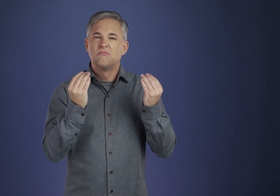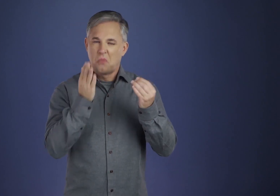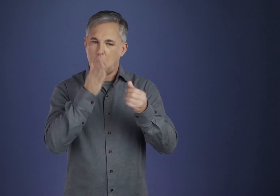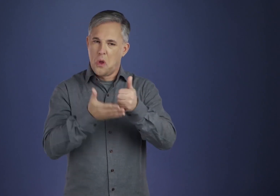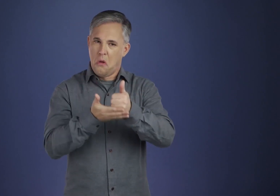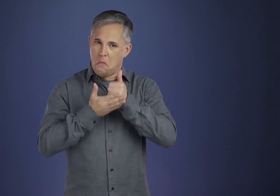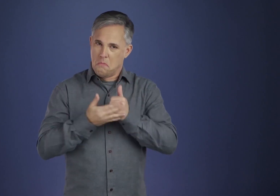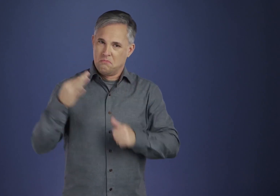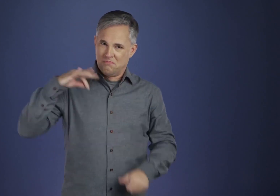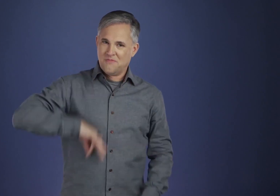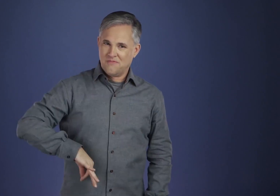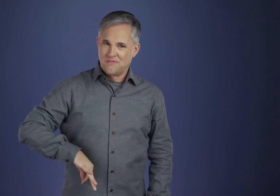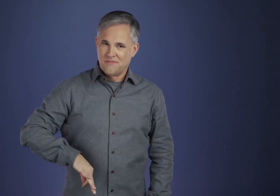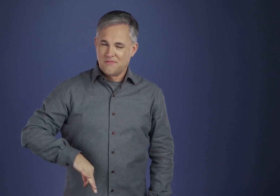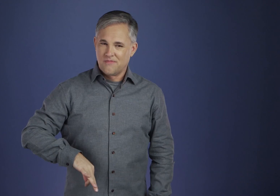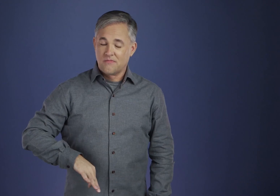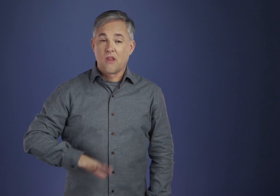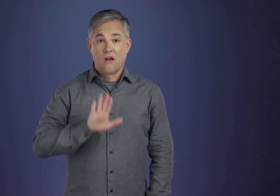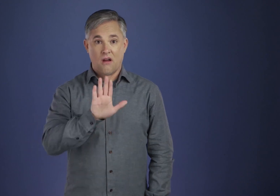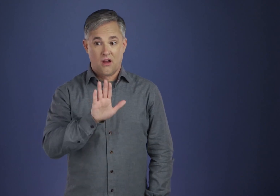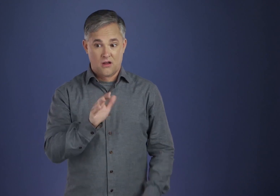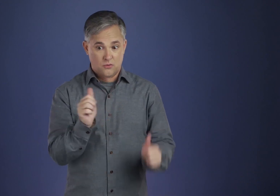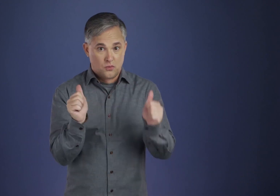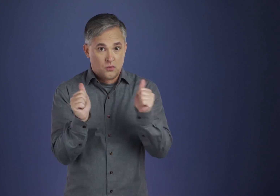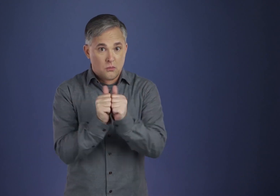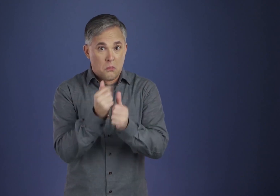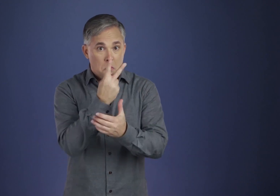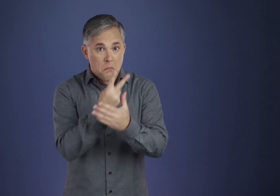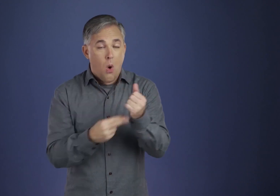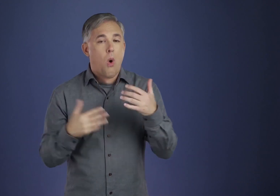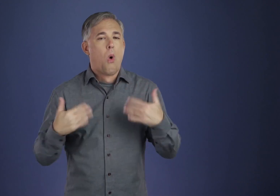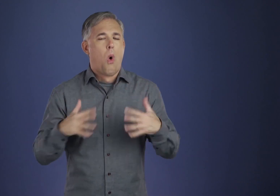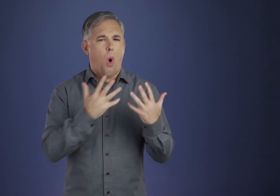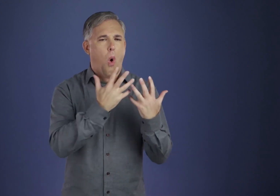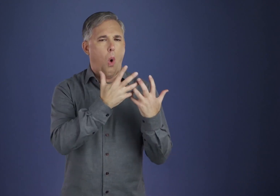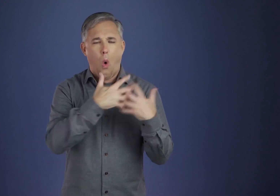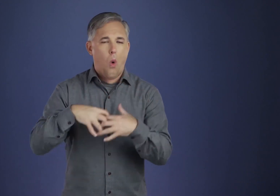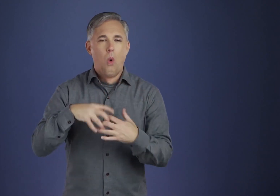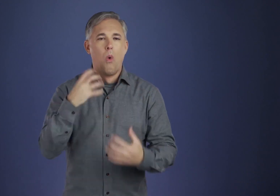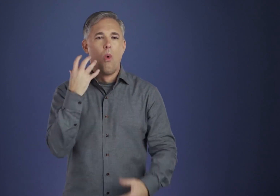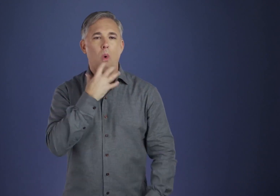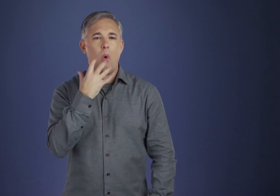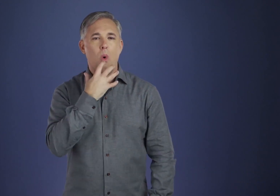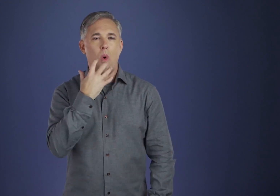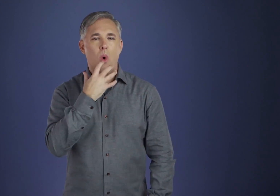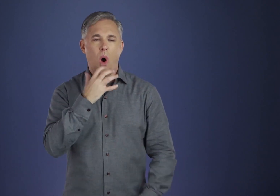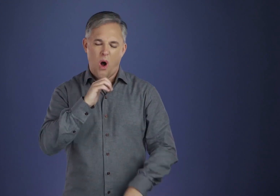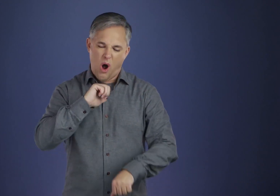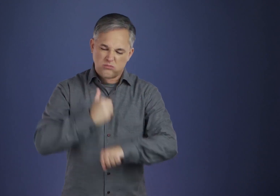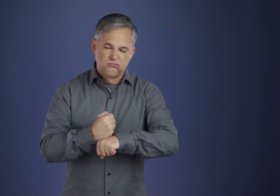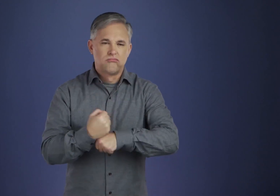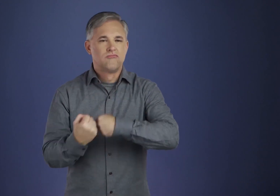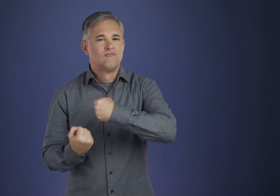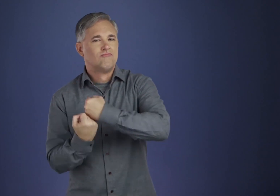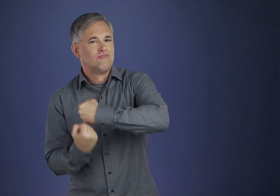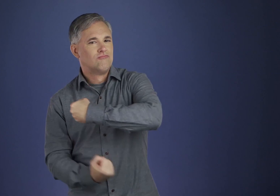But when they are logically related and interwoven, the result is an unshakable foundation for life.